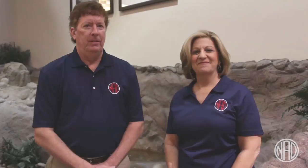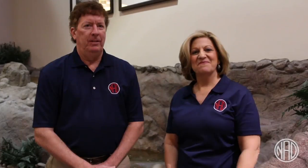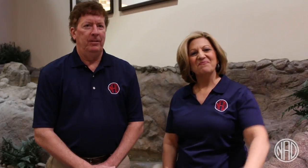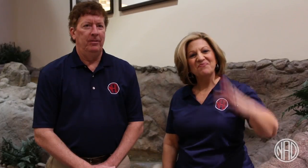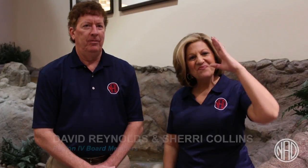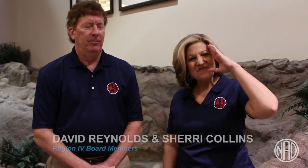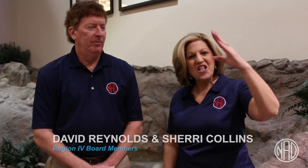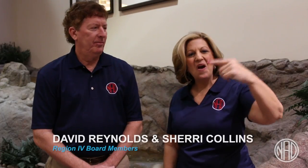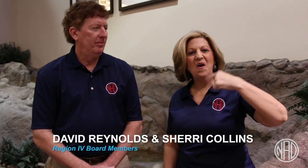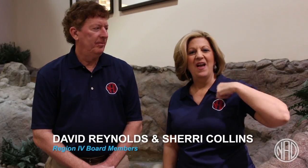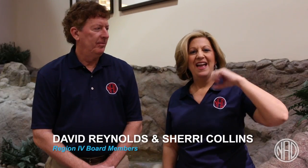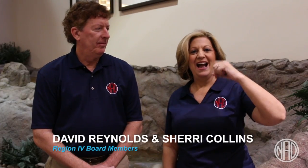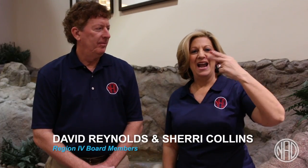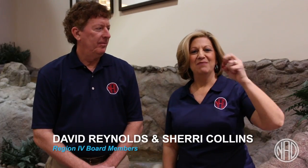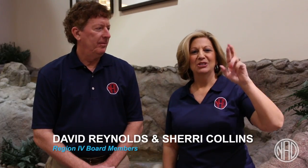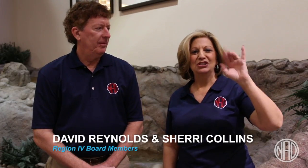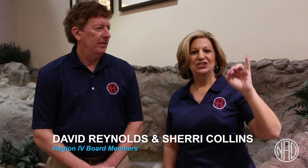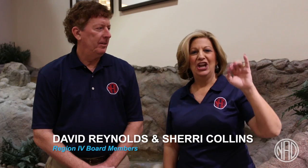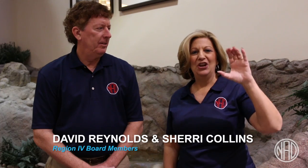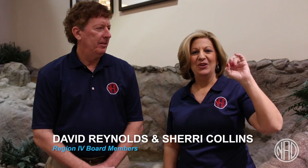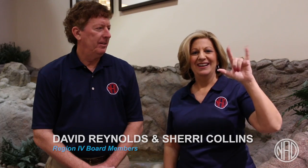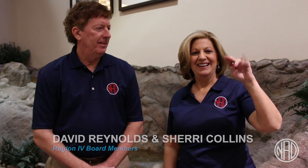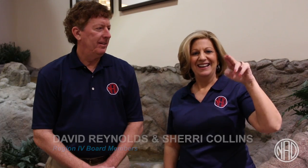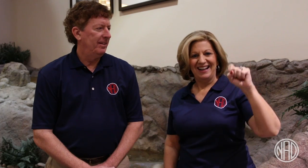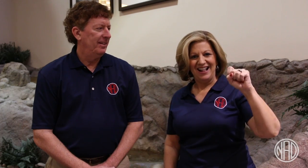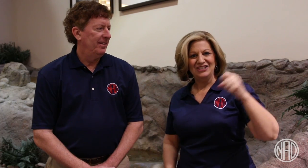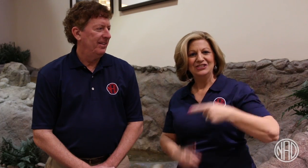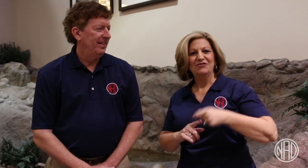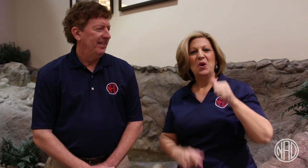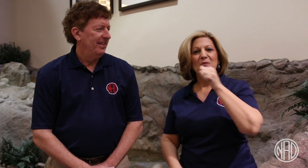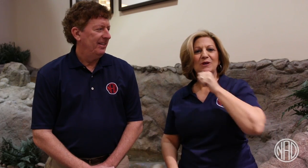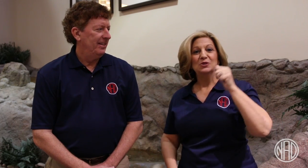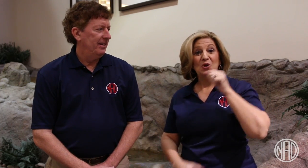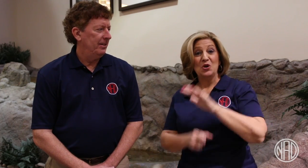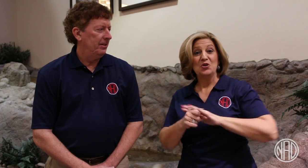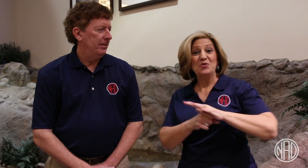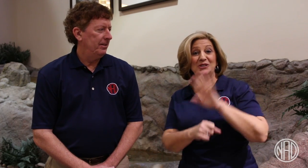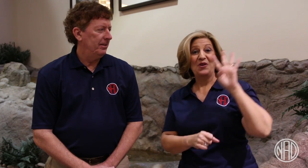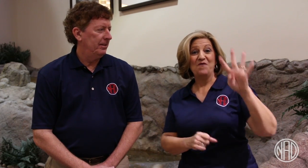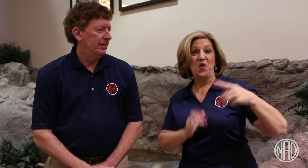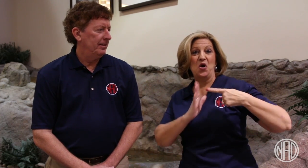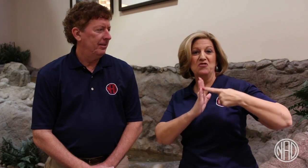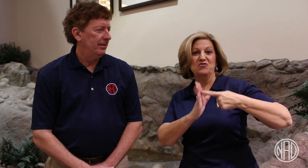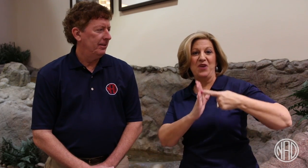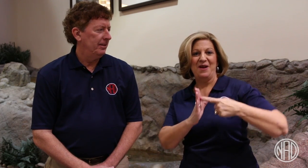Hello, I'm Sherri Collins from Arizona and I'm one of the Board Representatives for Region IV.